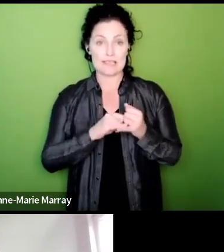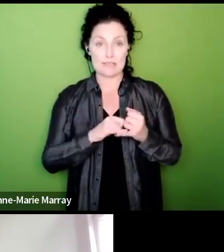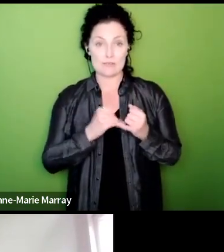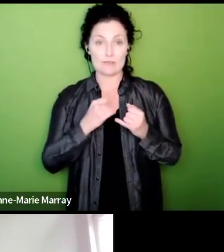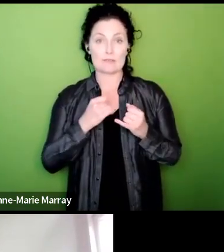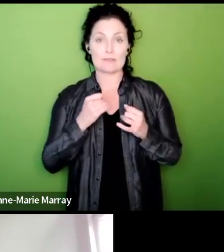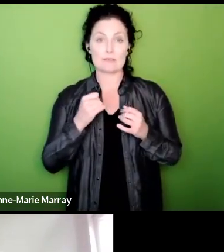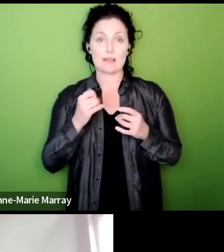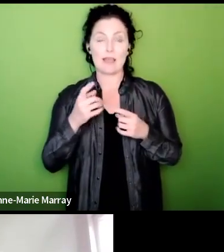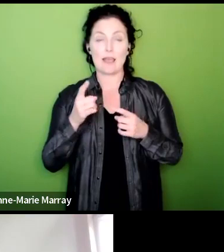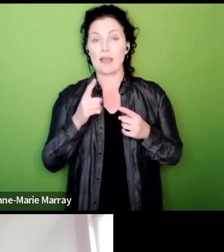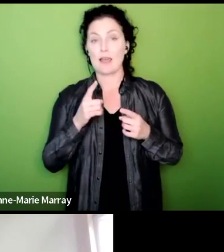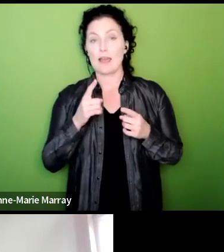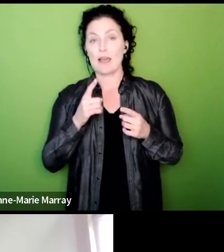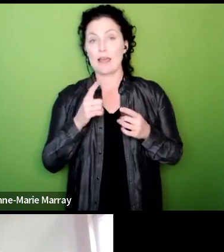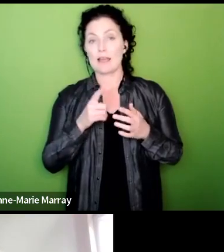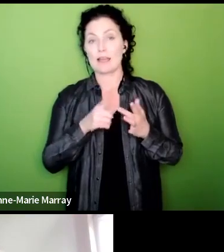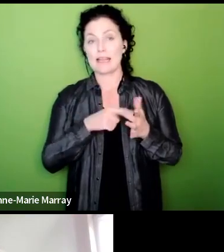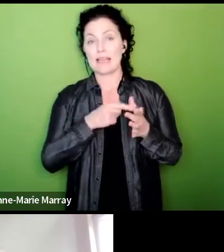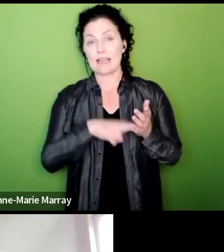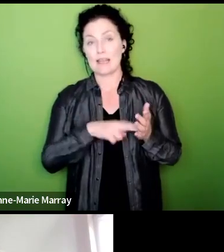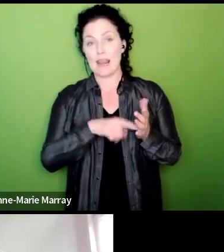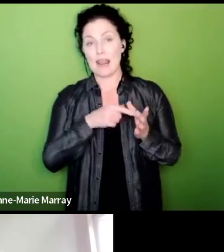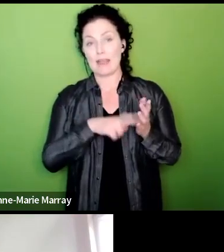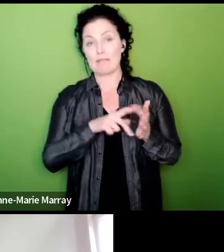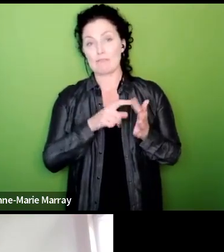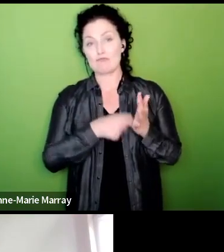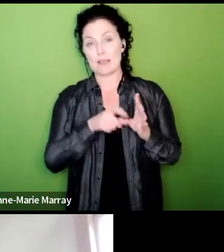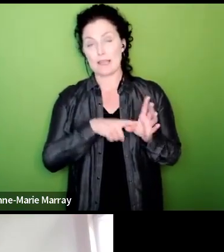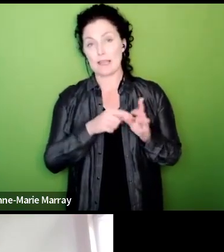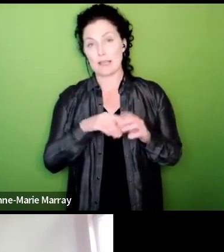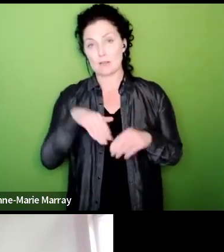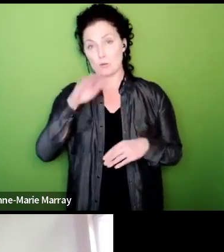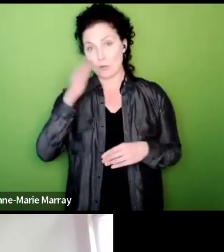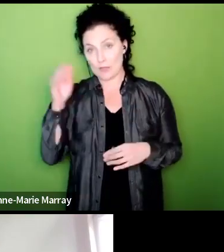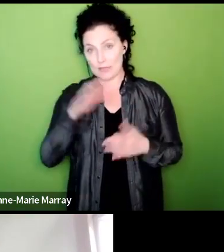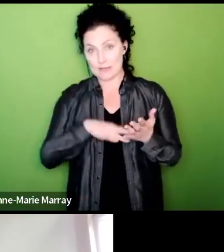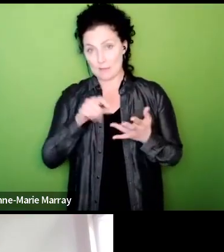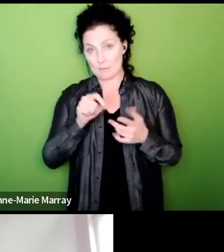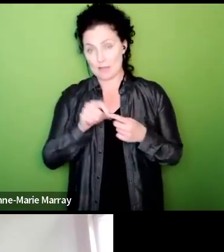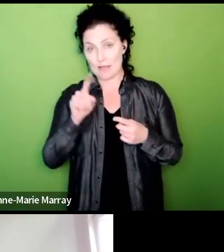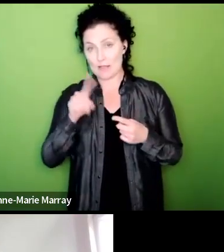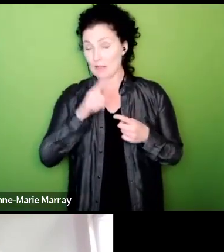Ian Lavery who's an MP in the Northeast where I live are all tweeting and retweeting all sorts